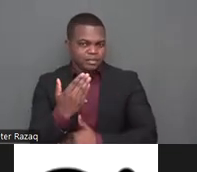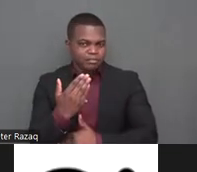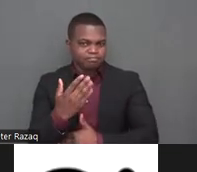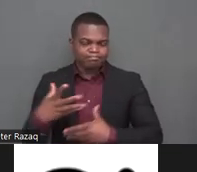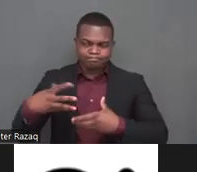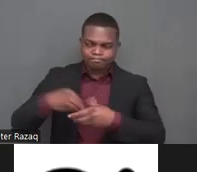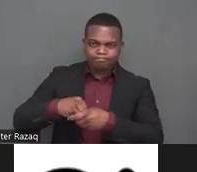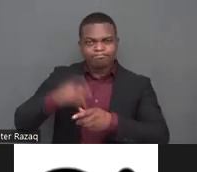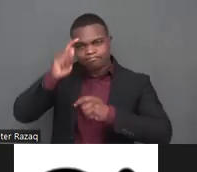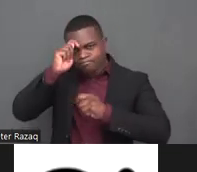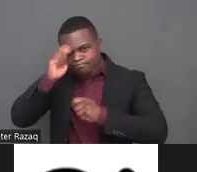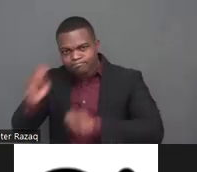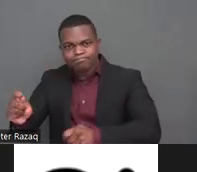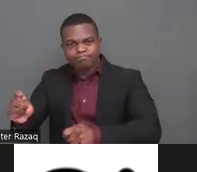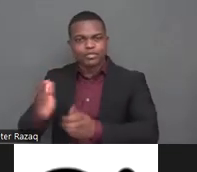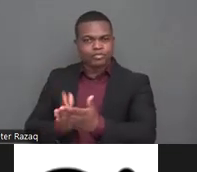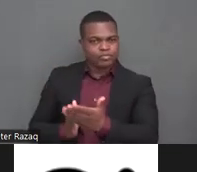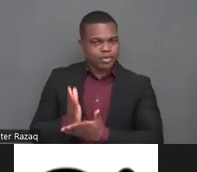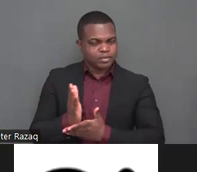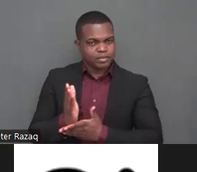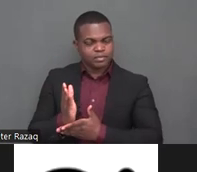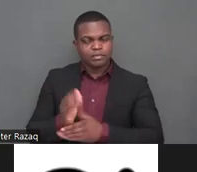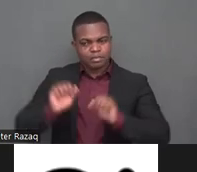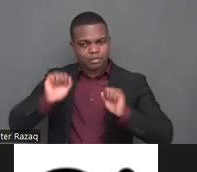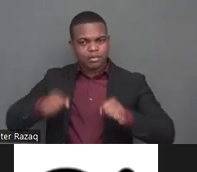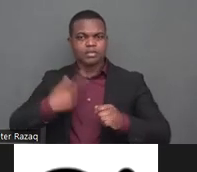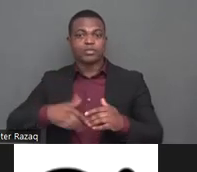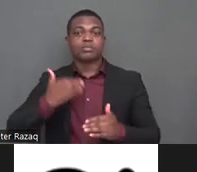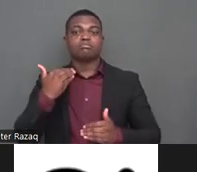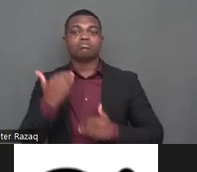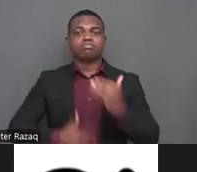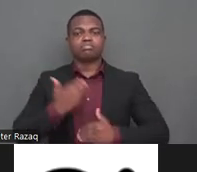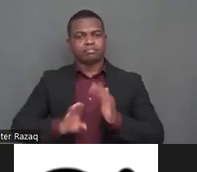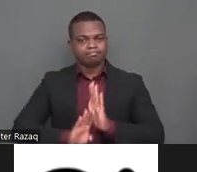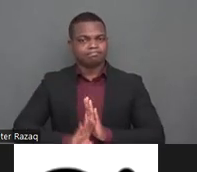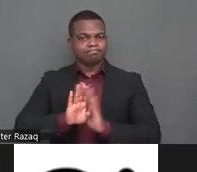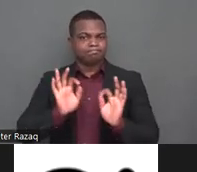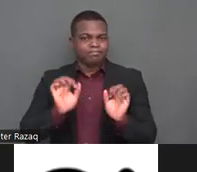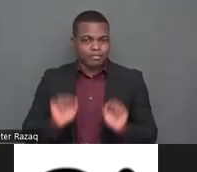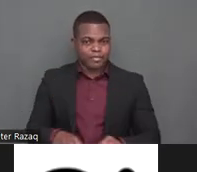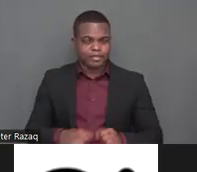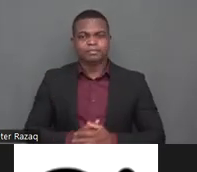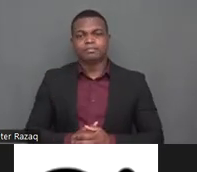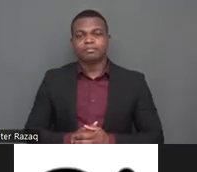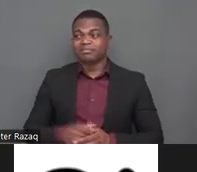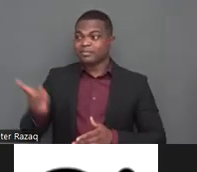is again the participation of persons with disabilities in the monitoring and an evaluation